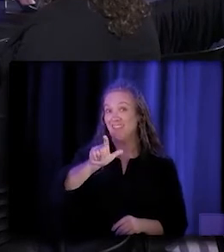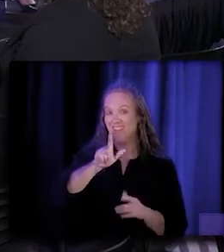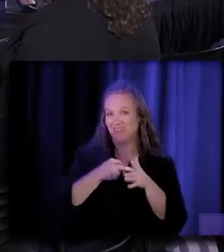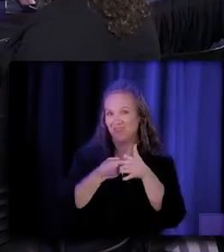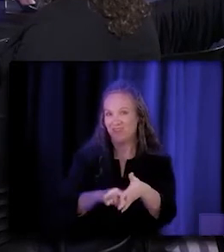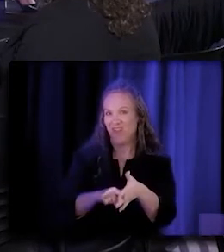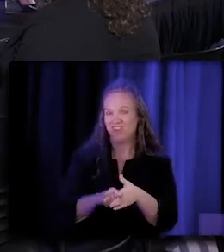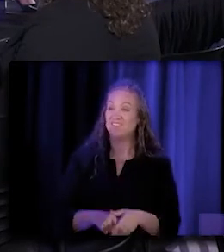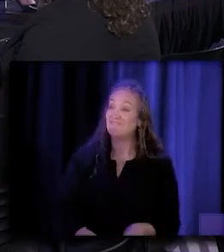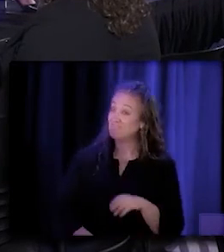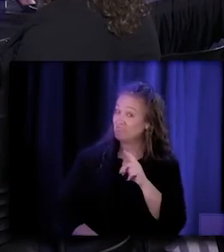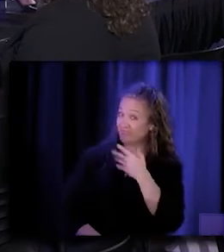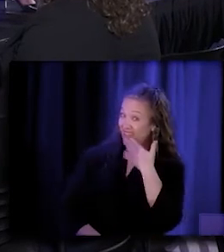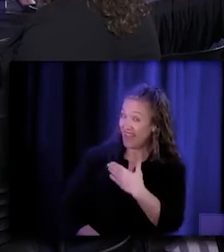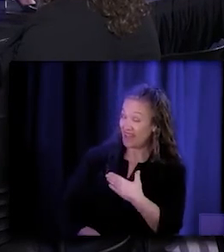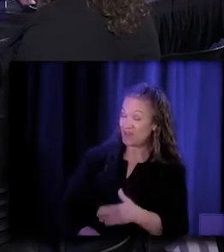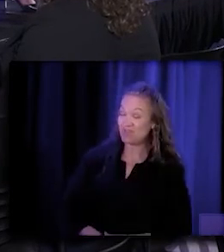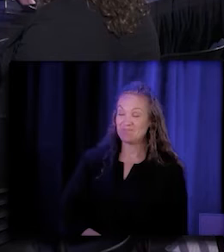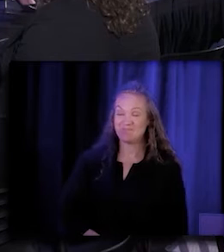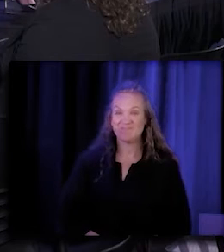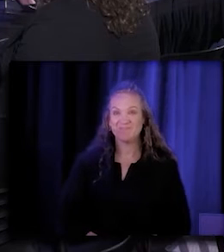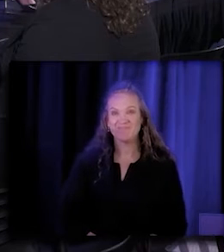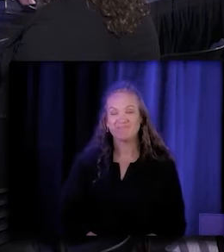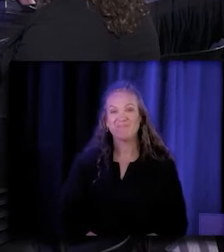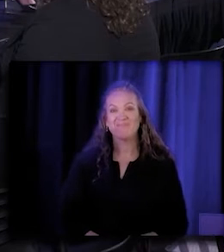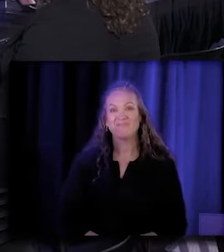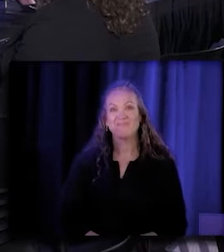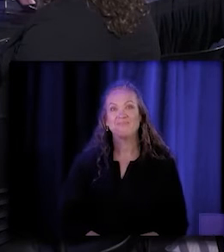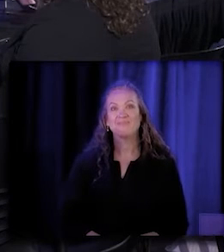Thank you, we are really excited